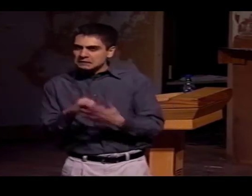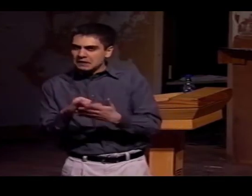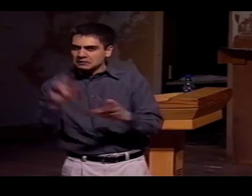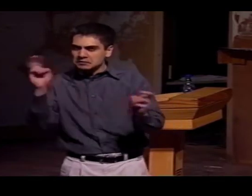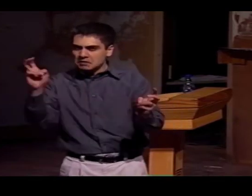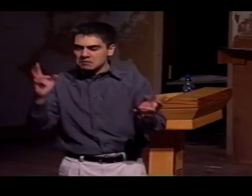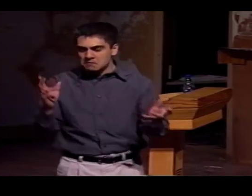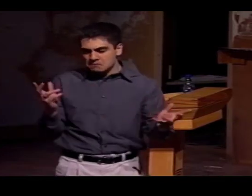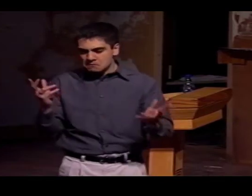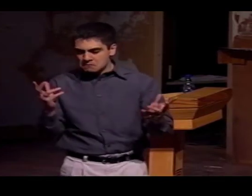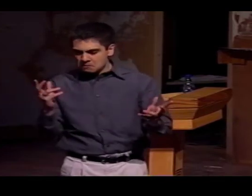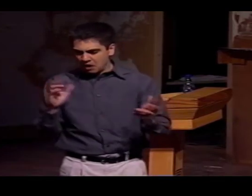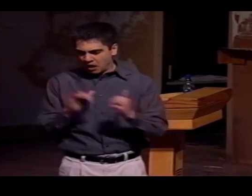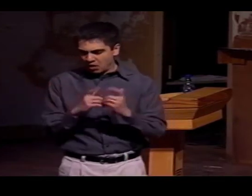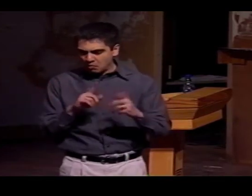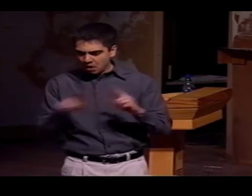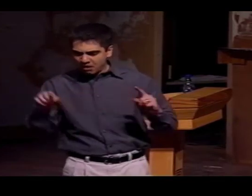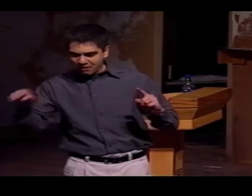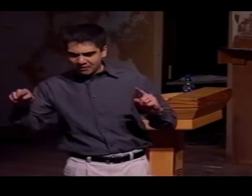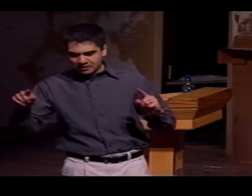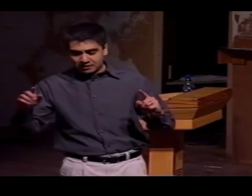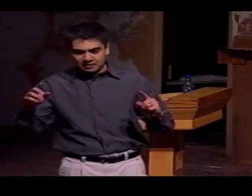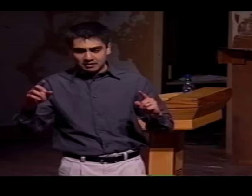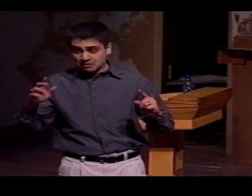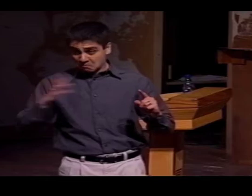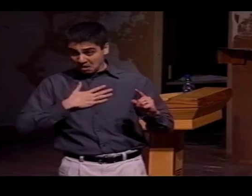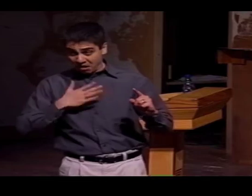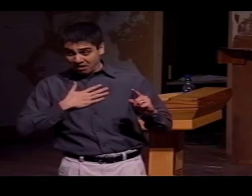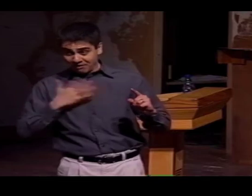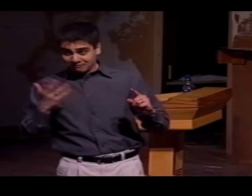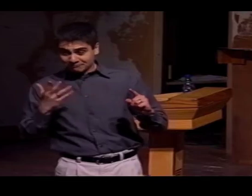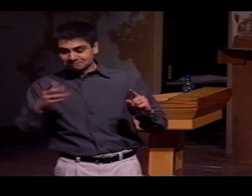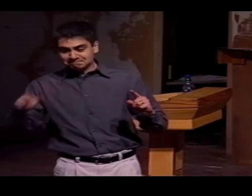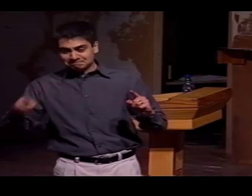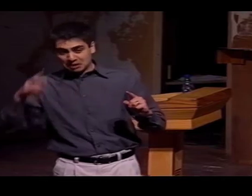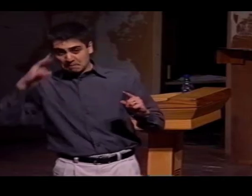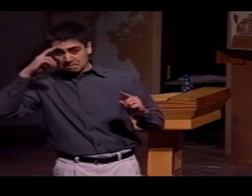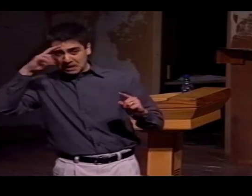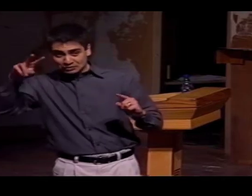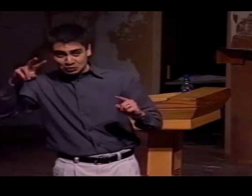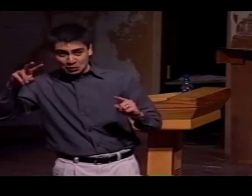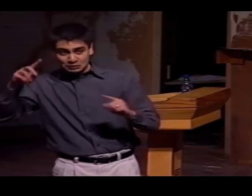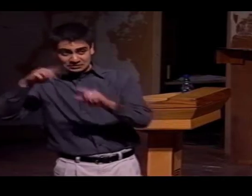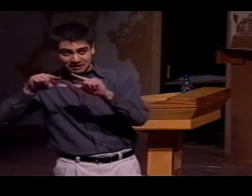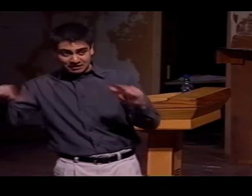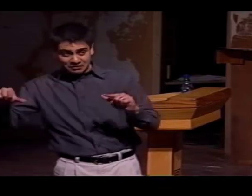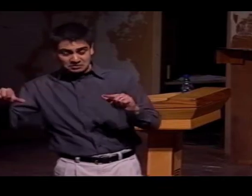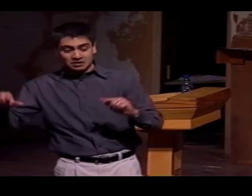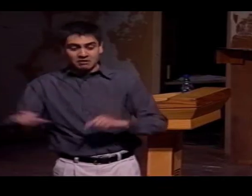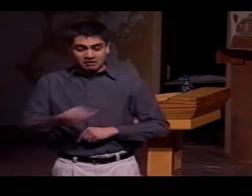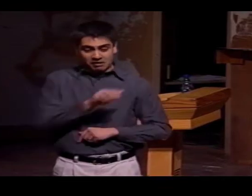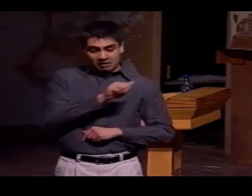BECAUSE I'M INTERESTED IN THAT TOPIC, I THOUGHT THAT I WANTED TO MODIFY IT. MY INTEREST WAS IN MEXICAN SIGN LANGUAGE